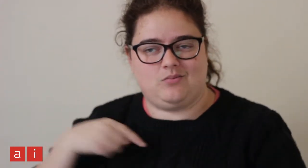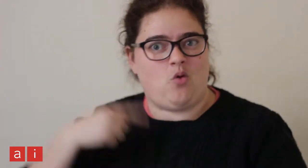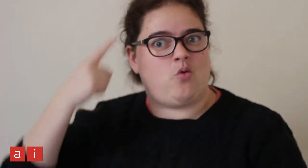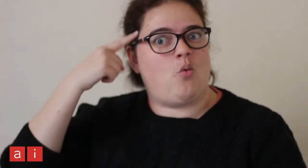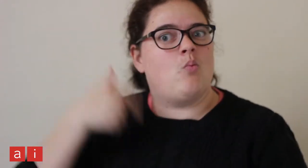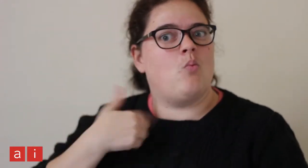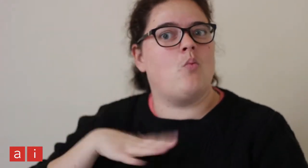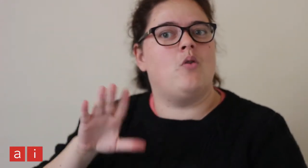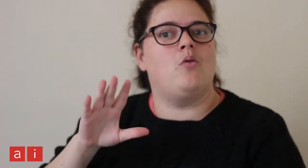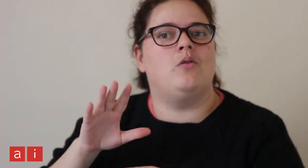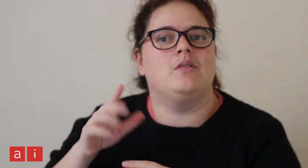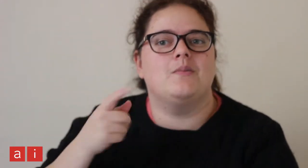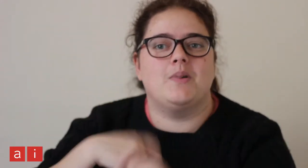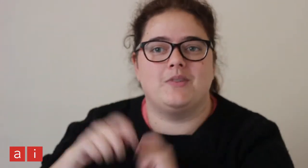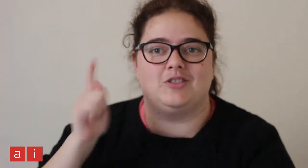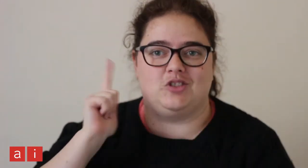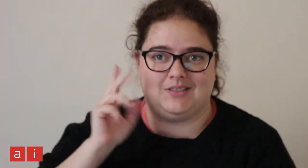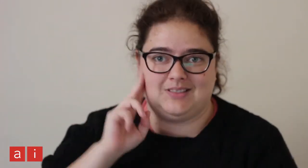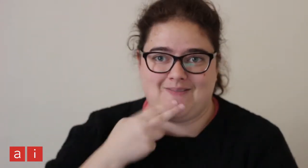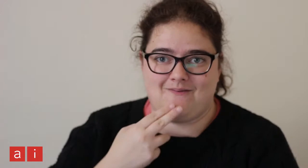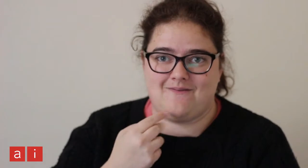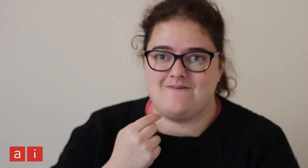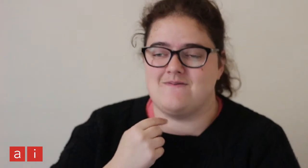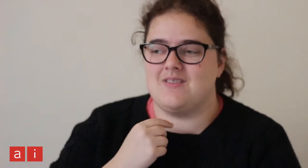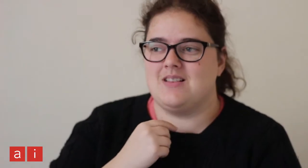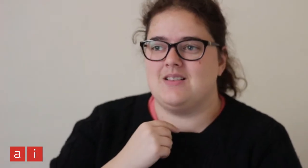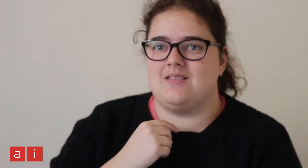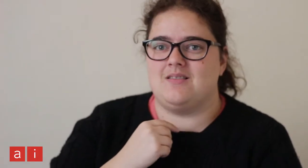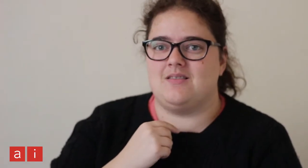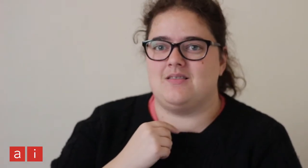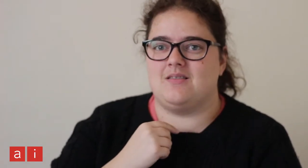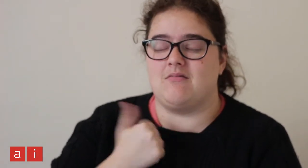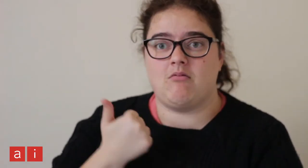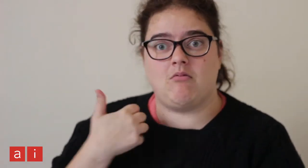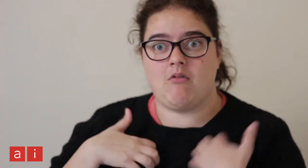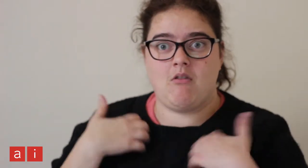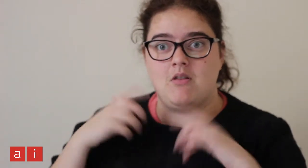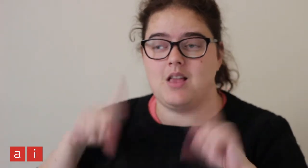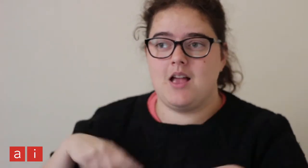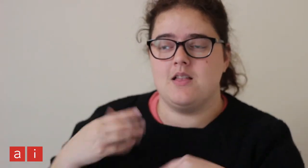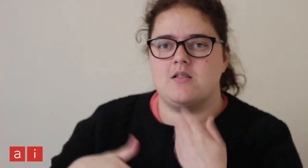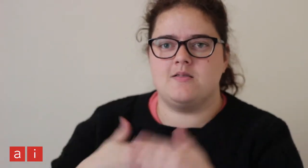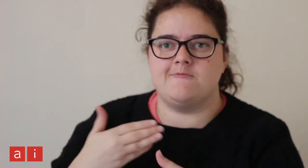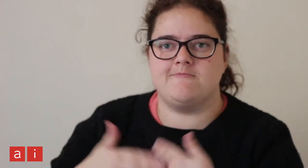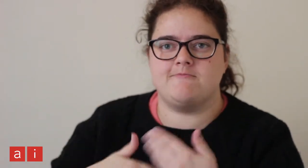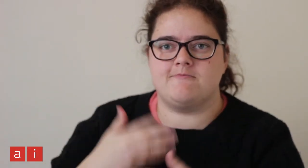I thought I wanted to become a teacher of the deaf. I was excited to start...